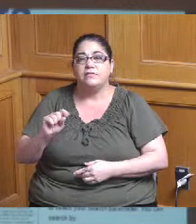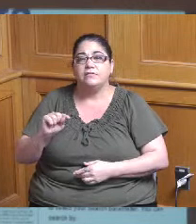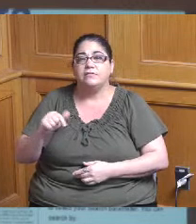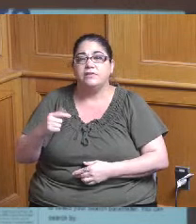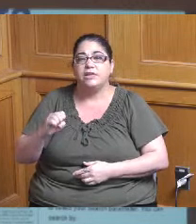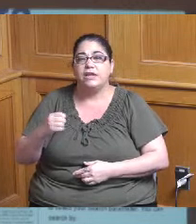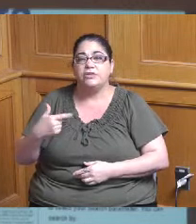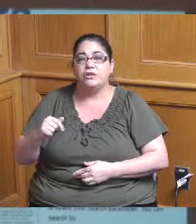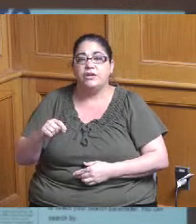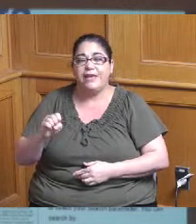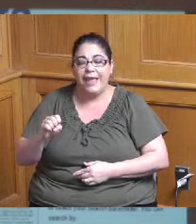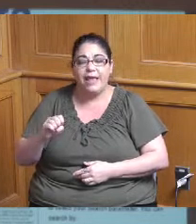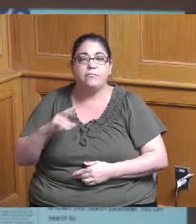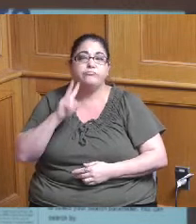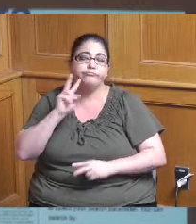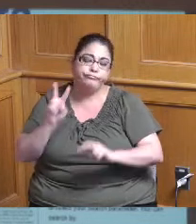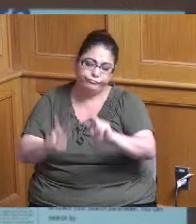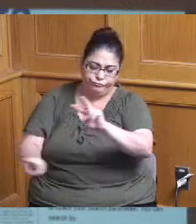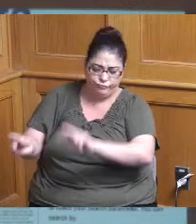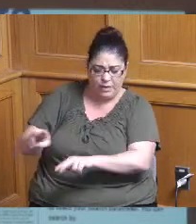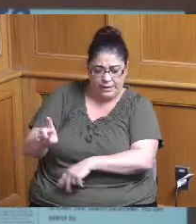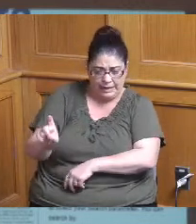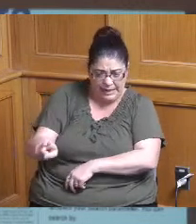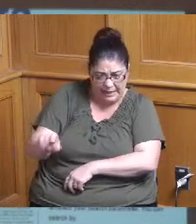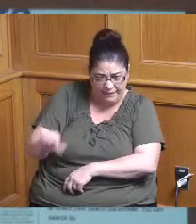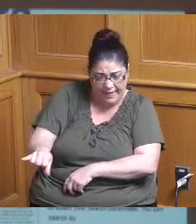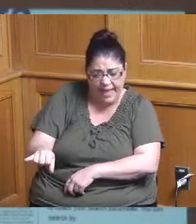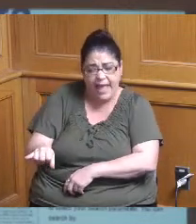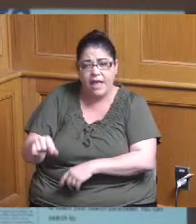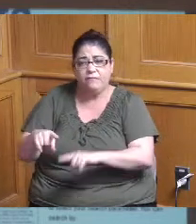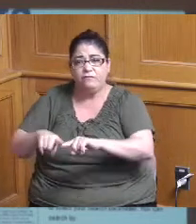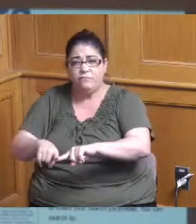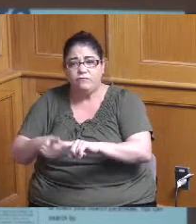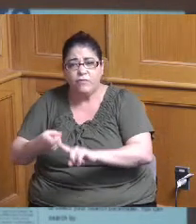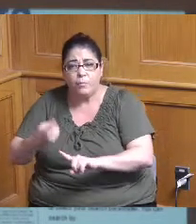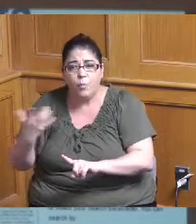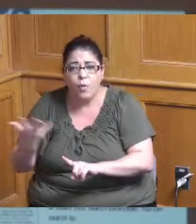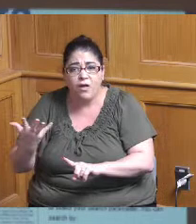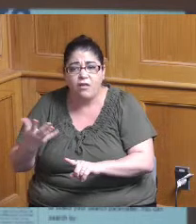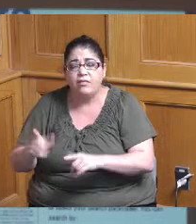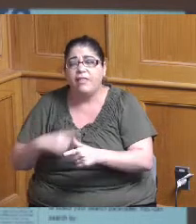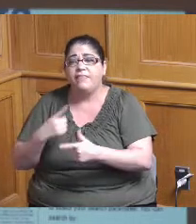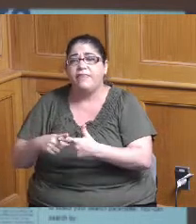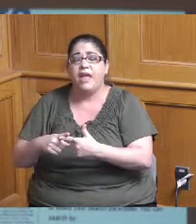really evaluate the project need the project basis and then you know we identify